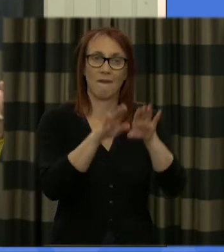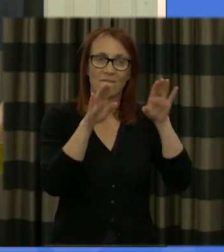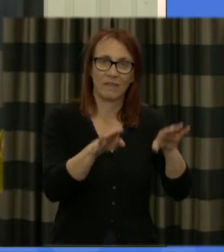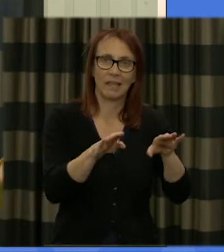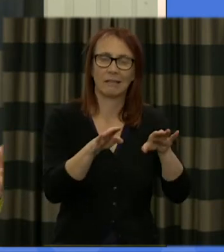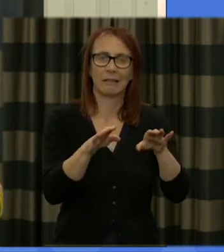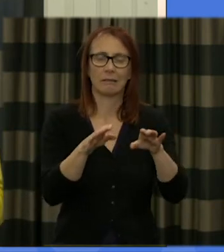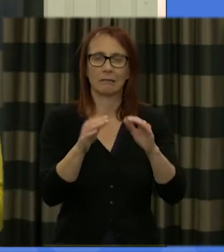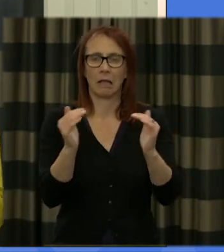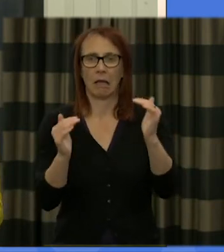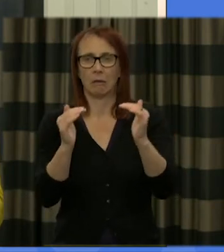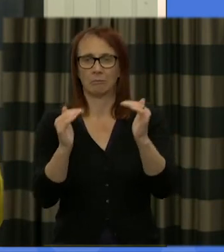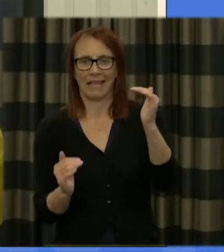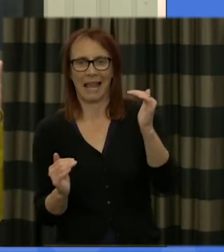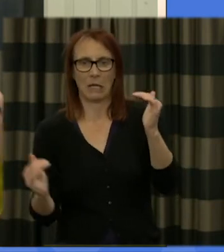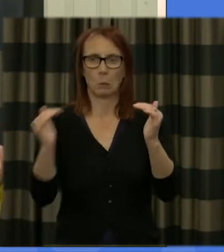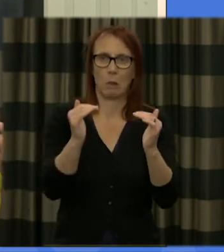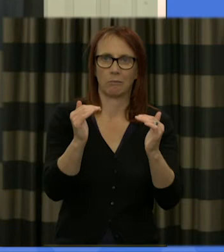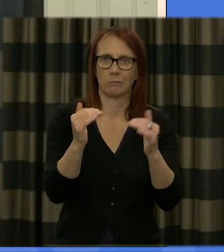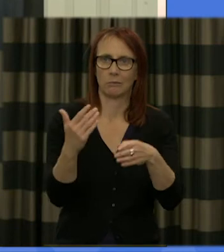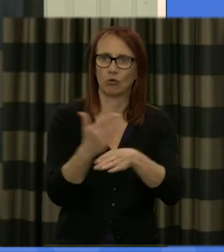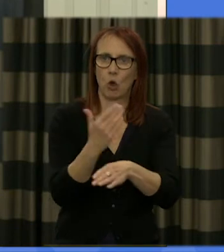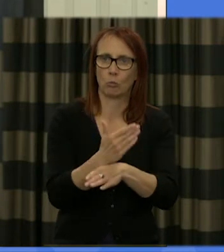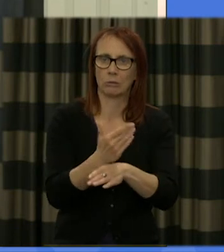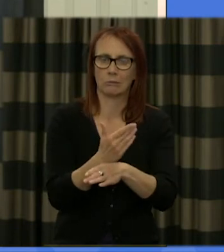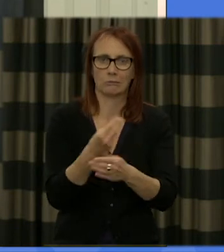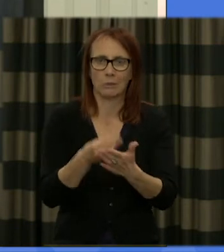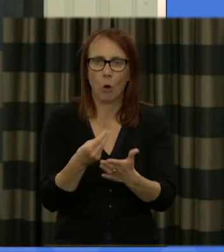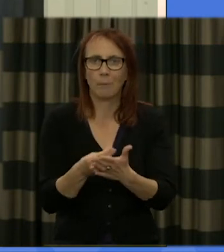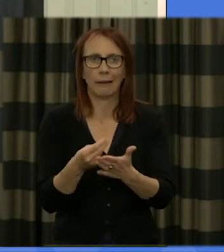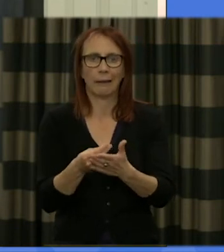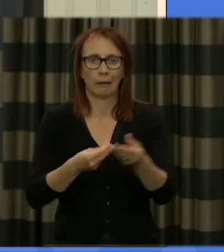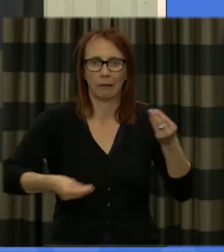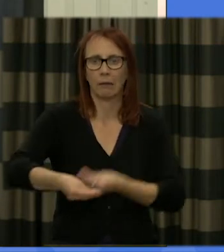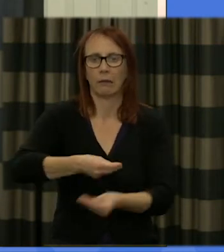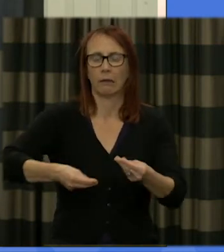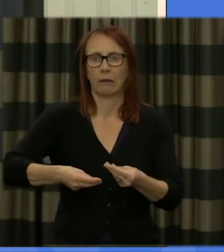inequalities about jobs prosperity and an economy that works for us all and